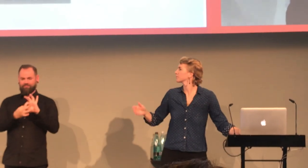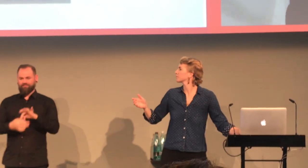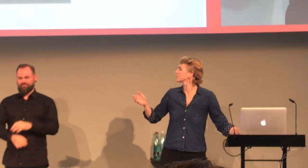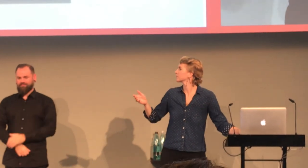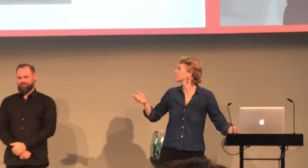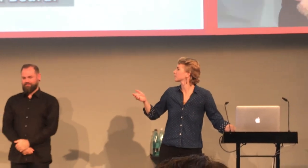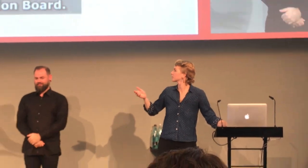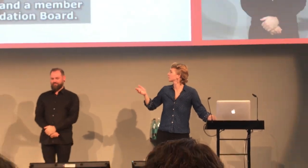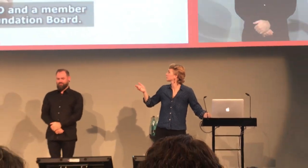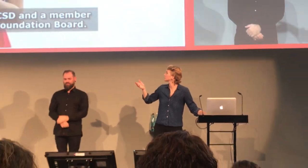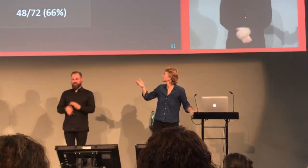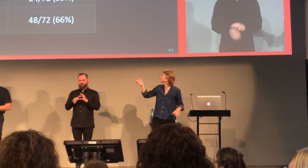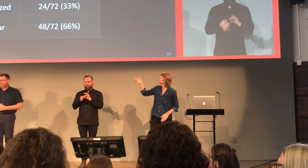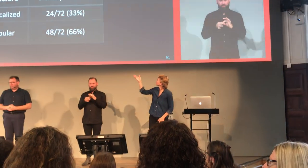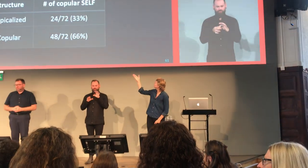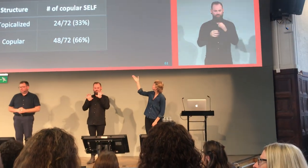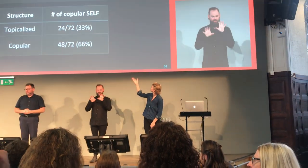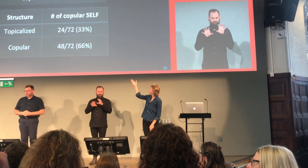So we're going to show you some statistics now.